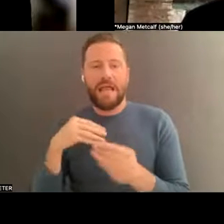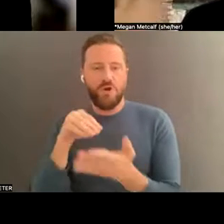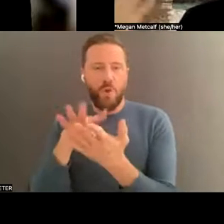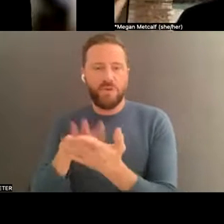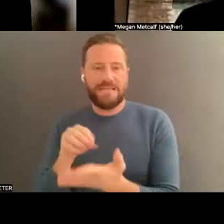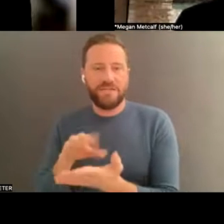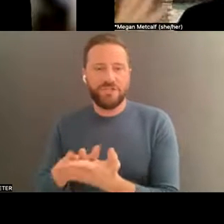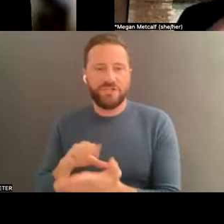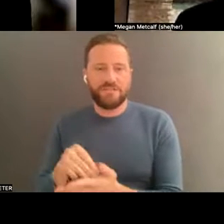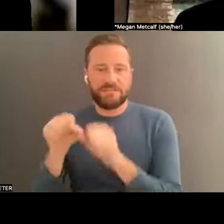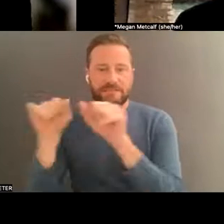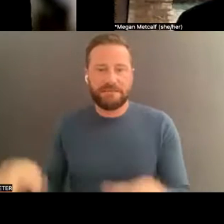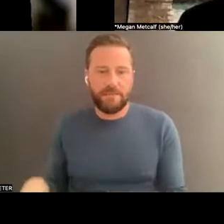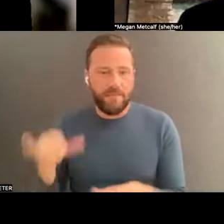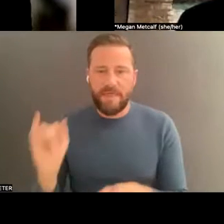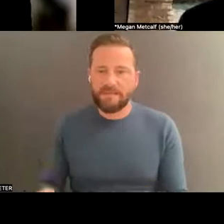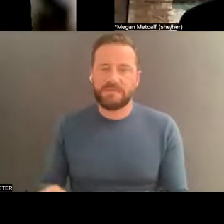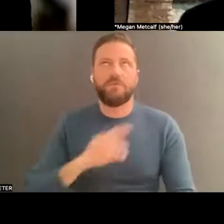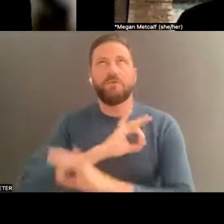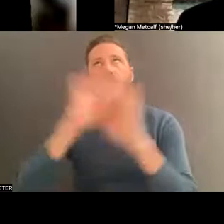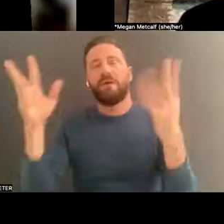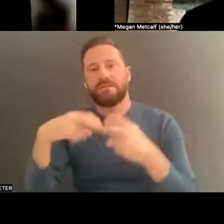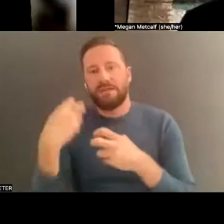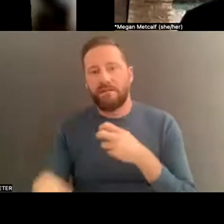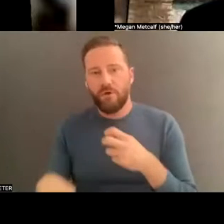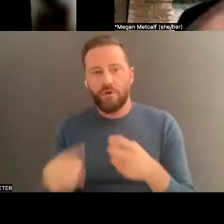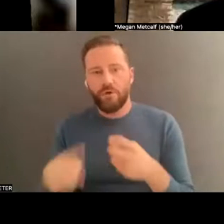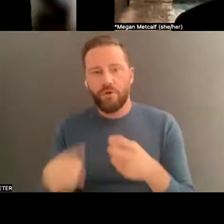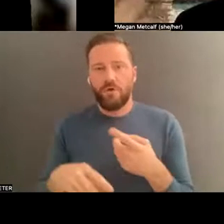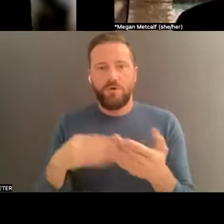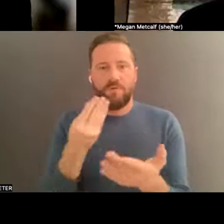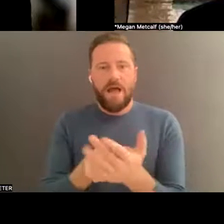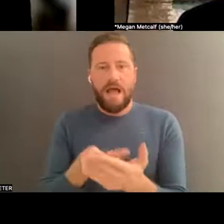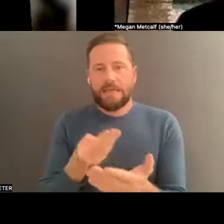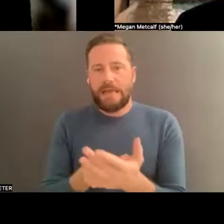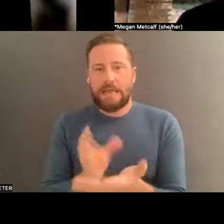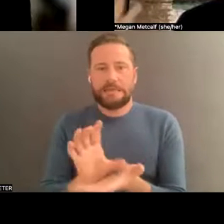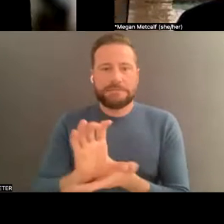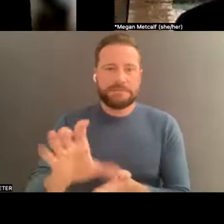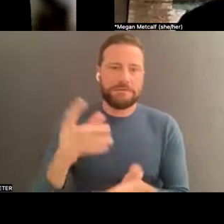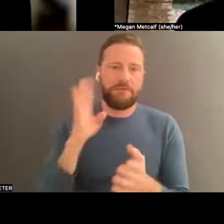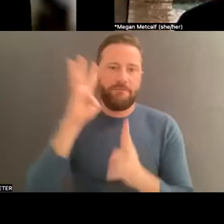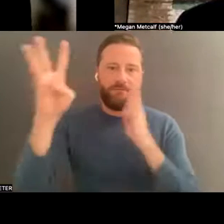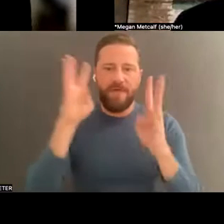notoriously difficult to finance and to make it happen. And there are